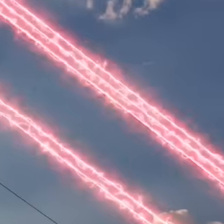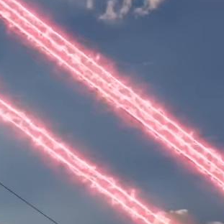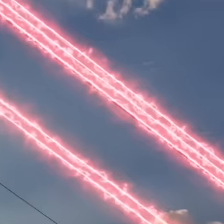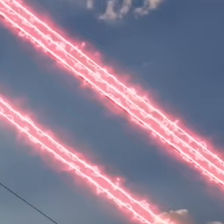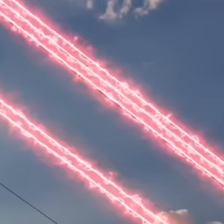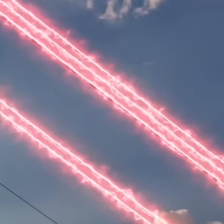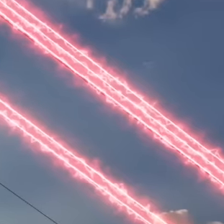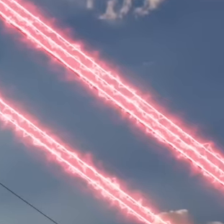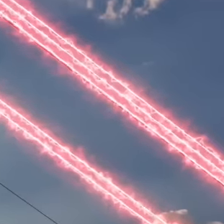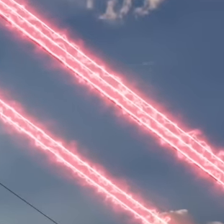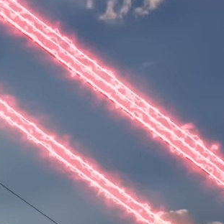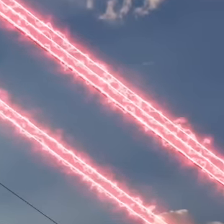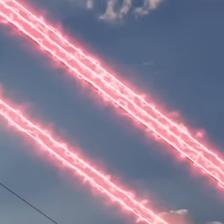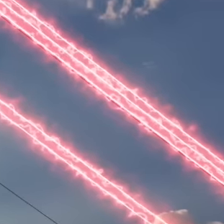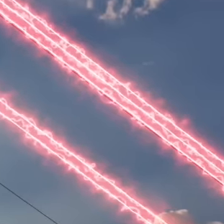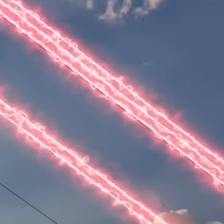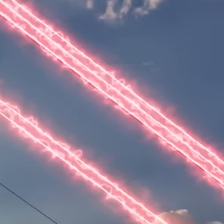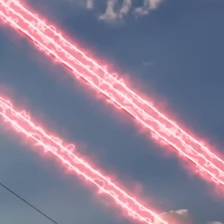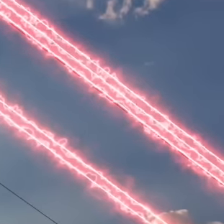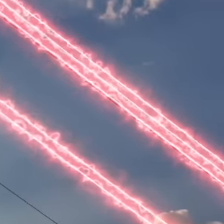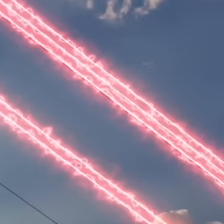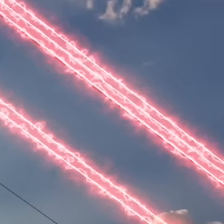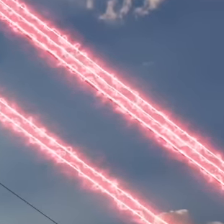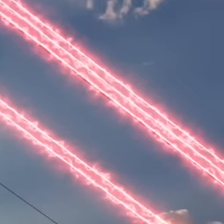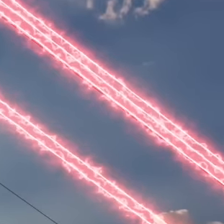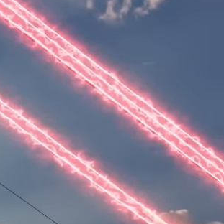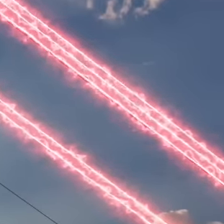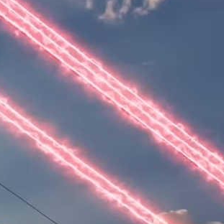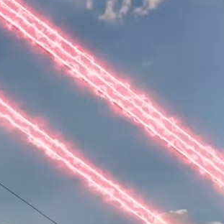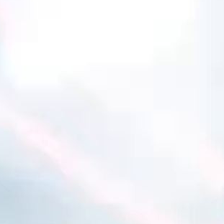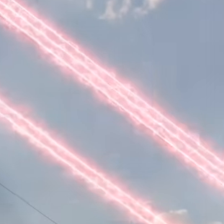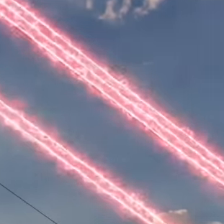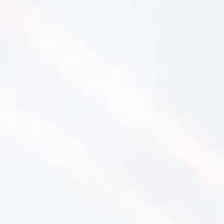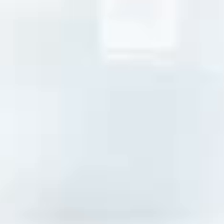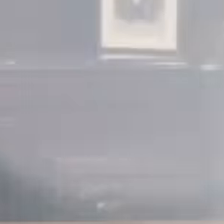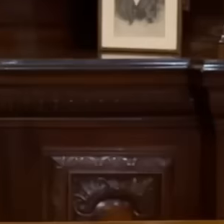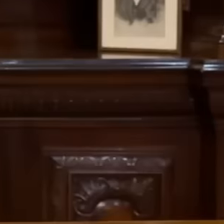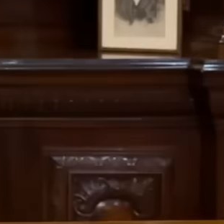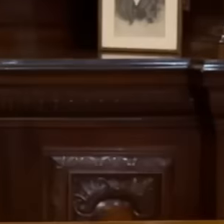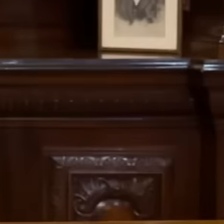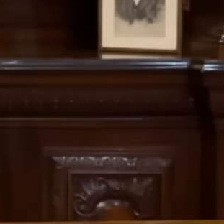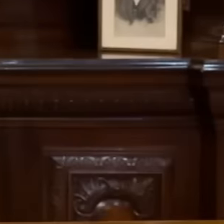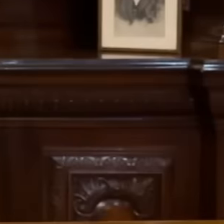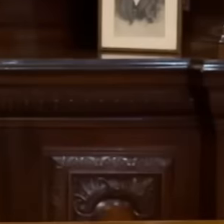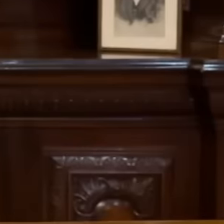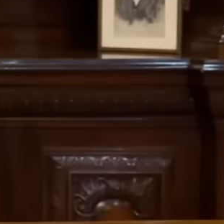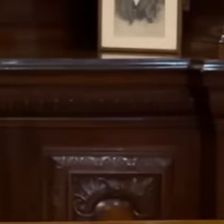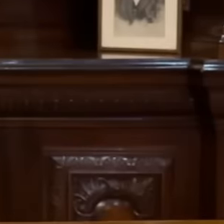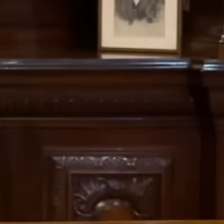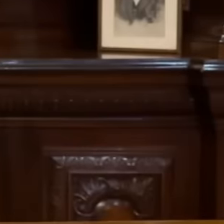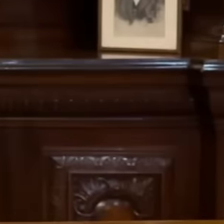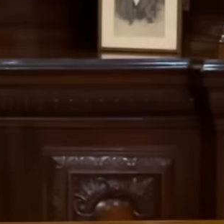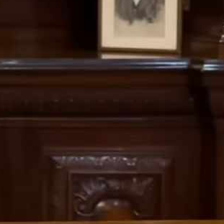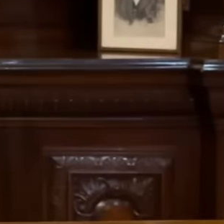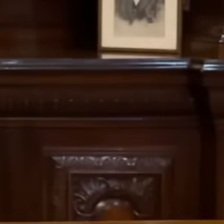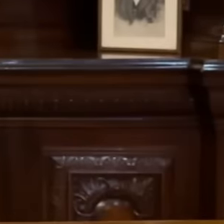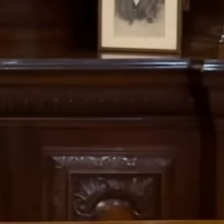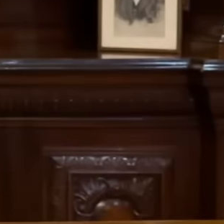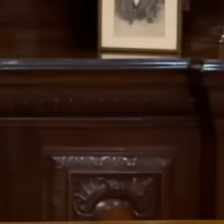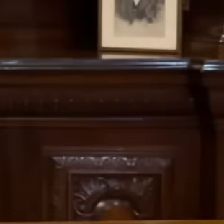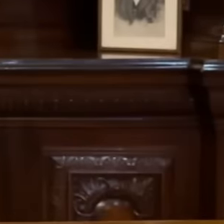in recent days, President Claudia is working